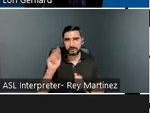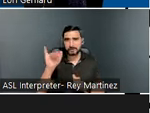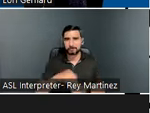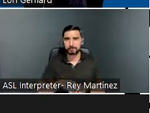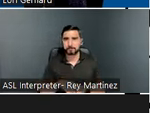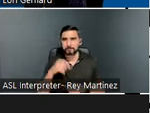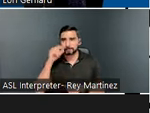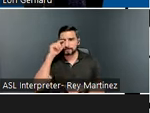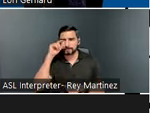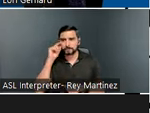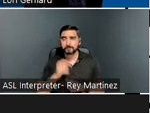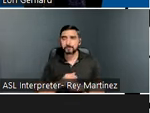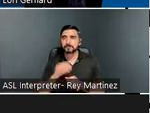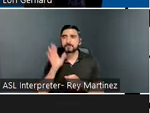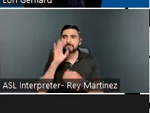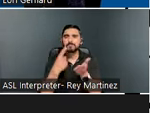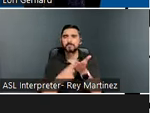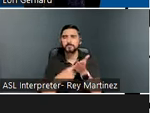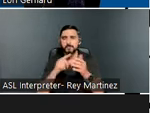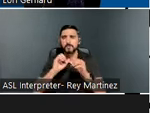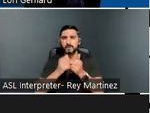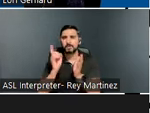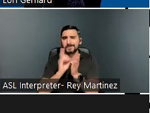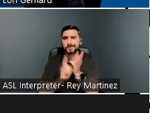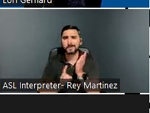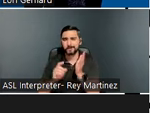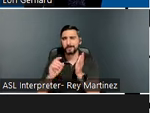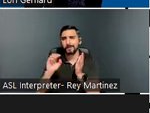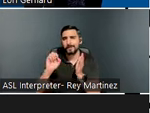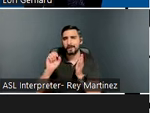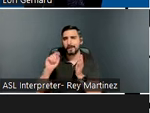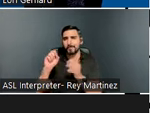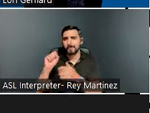design elements and access to services help to provide a stable environment.